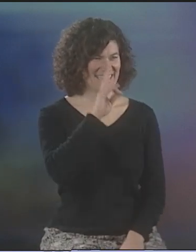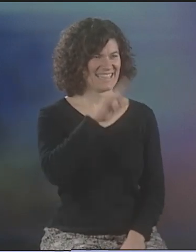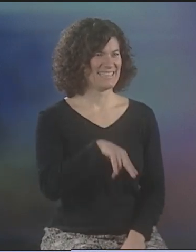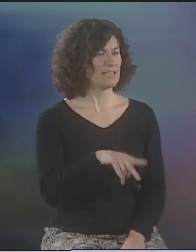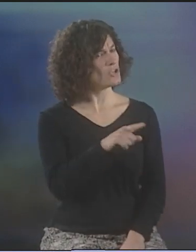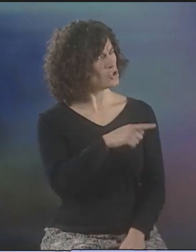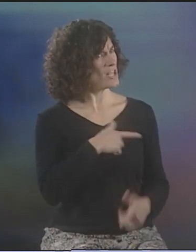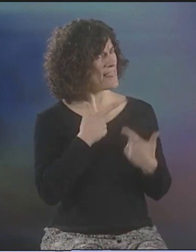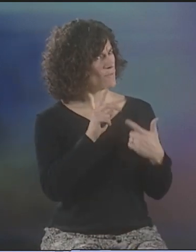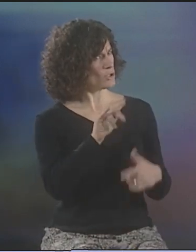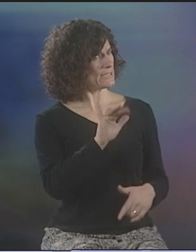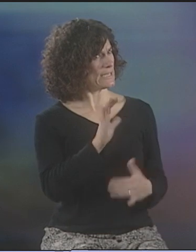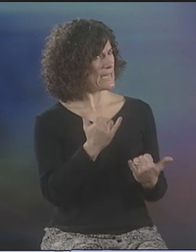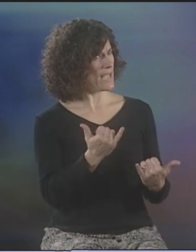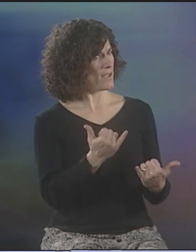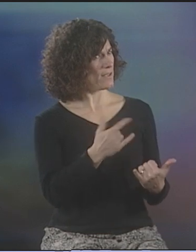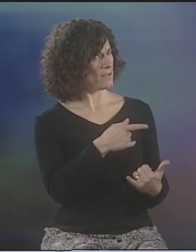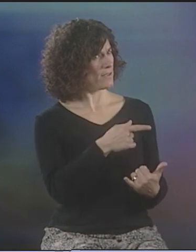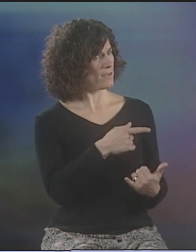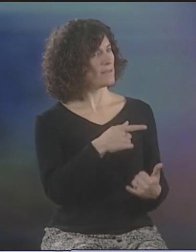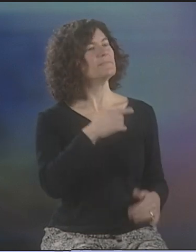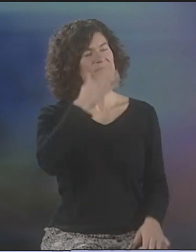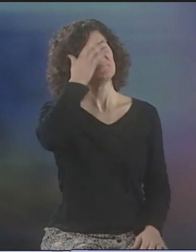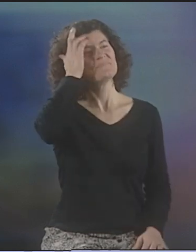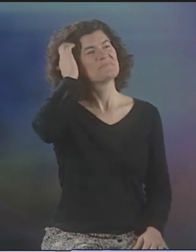YEAH, IT WAS FUN. DOES SHE LIVE IN NEW YORK CITY?